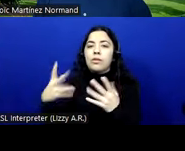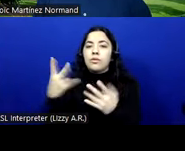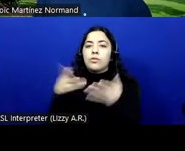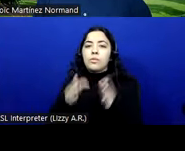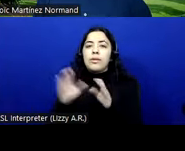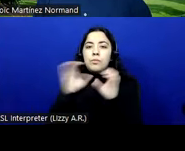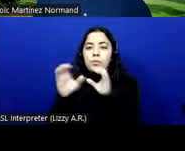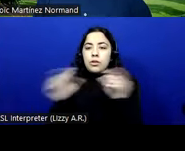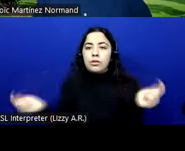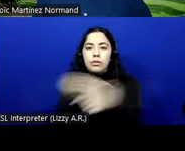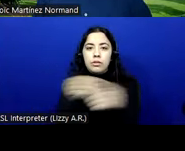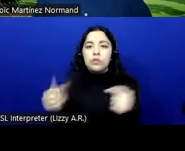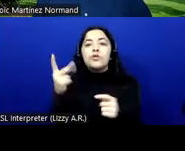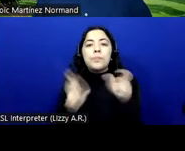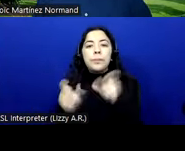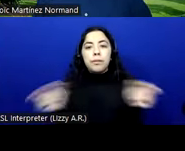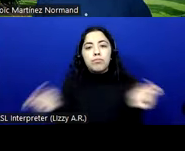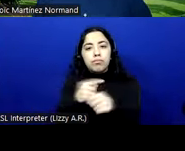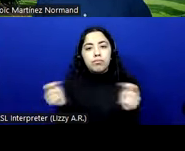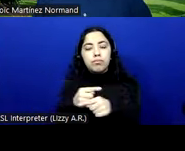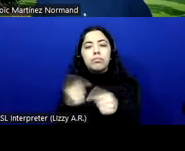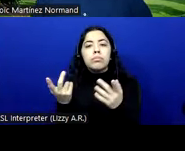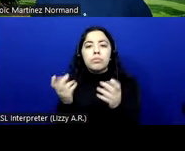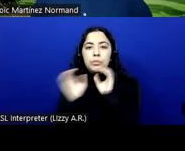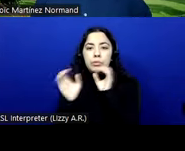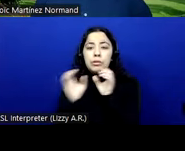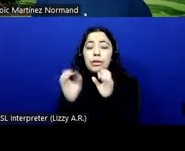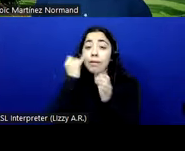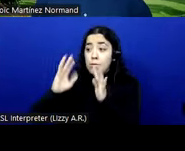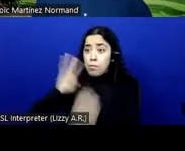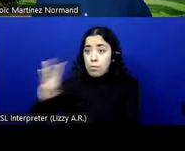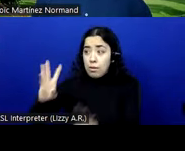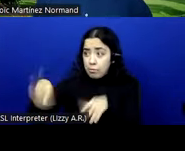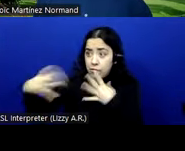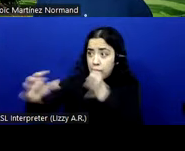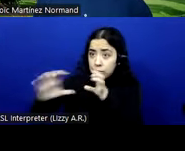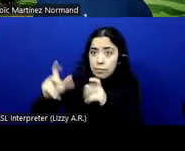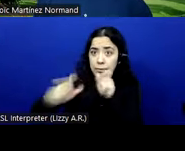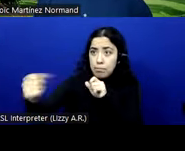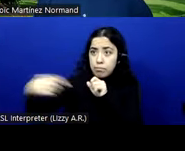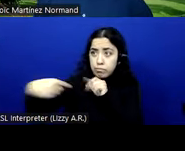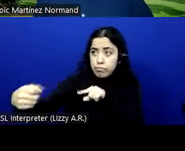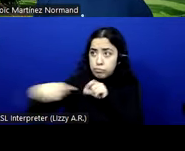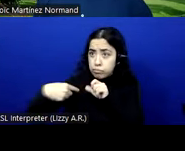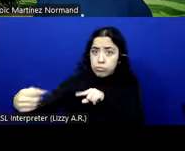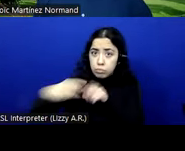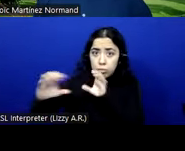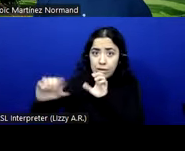if the web provides communication between people, we will need to look at this Chapter 6. Chapter 7